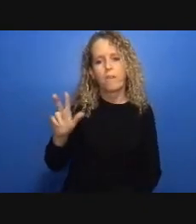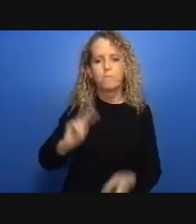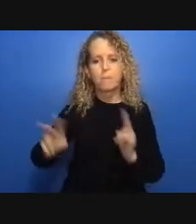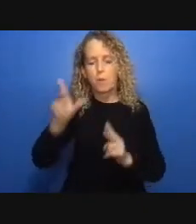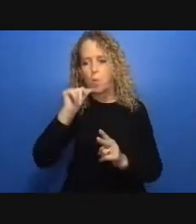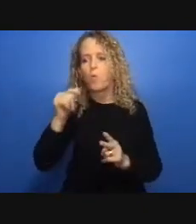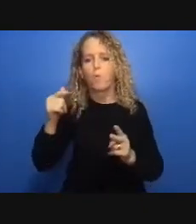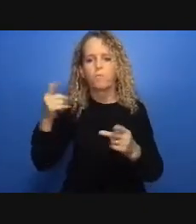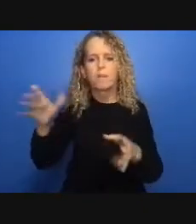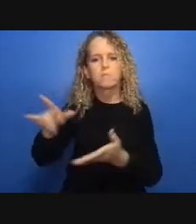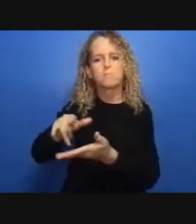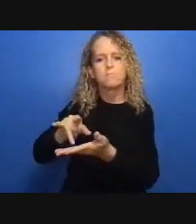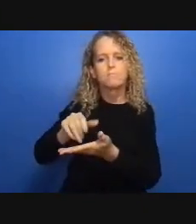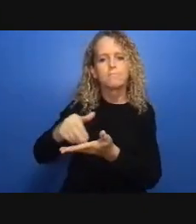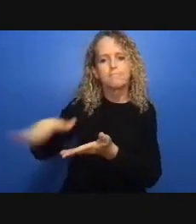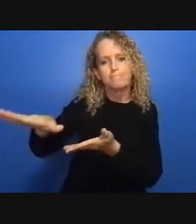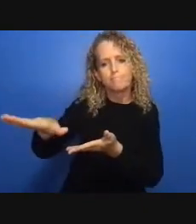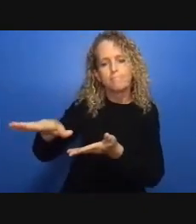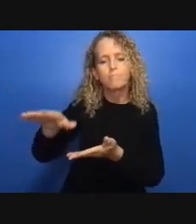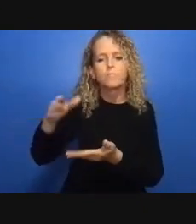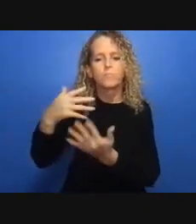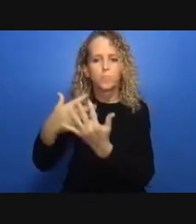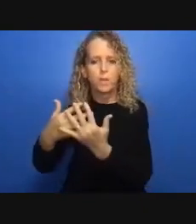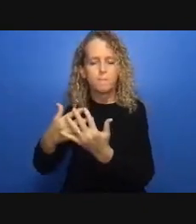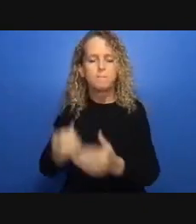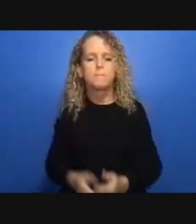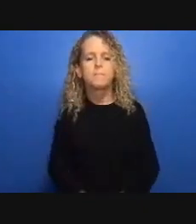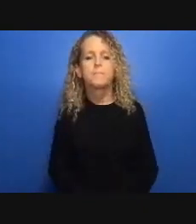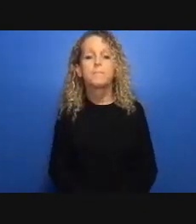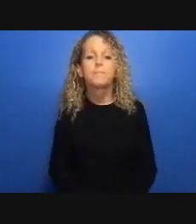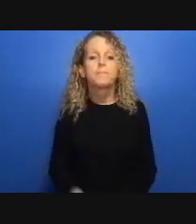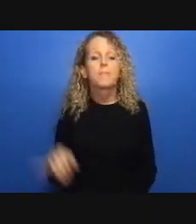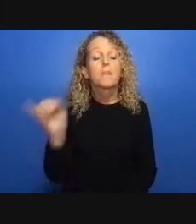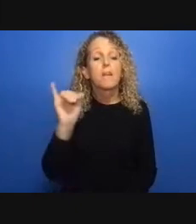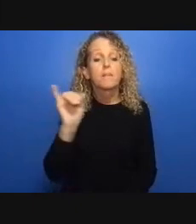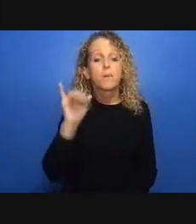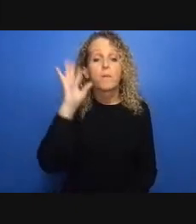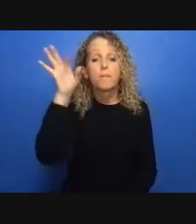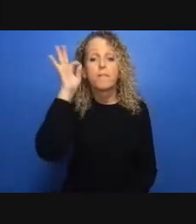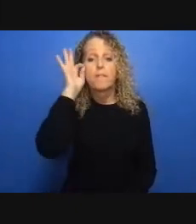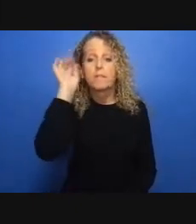we're dealing with things in ways that we can see how different policy issues affect each other and